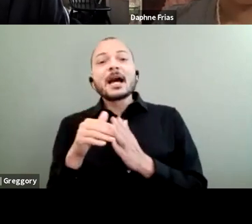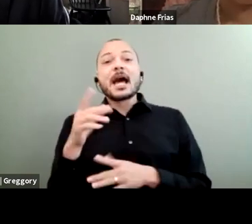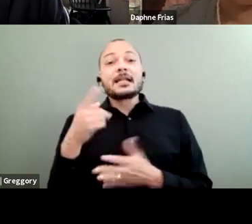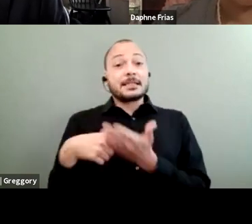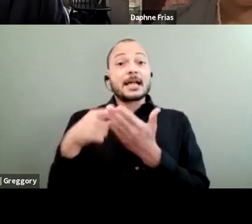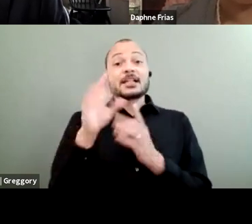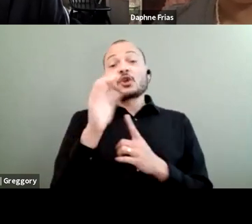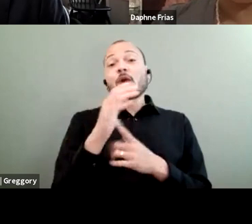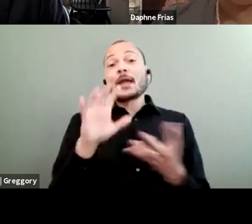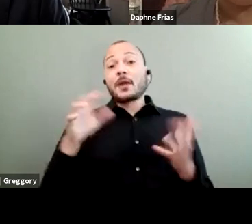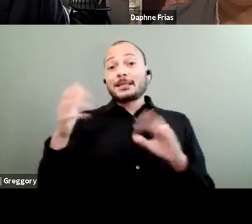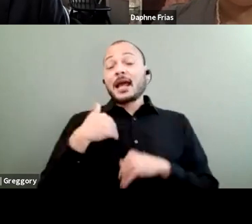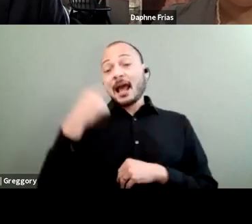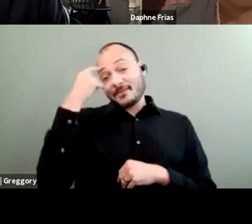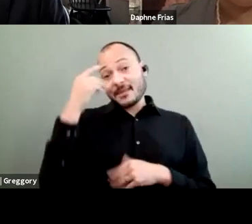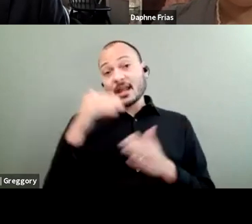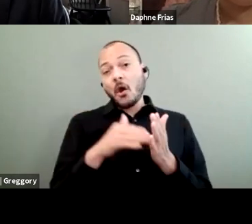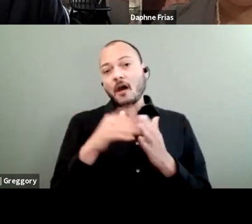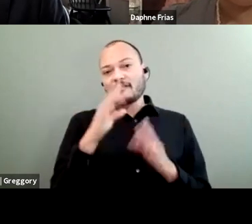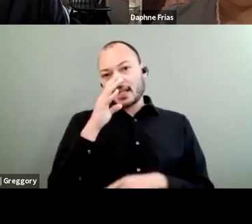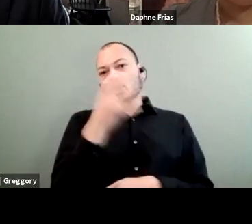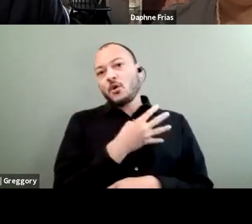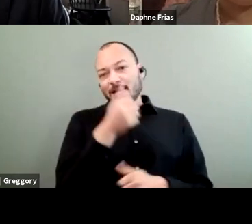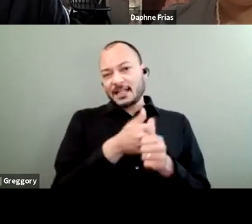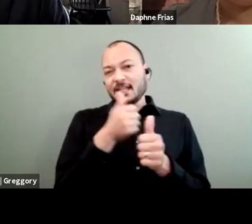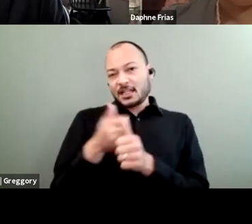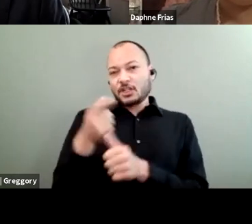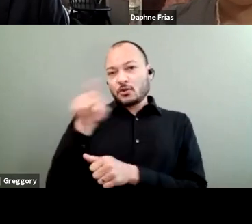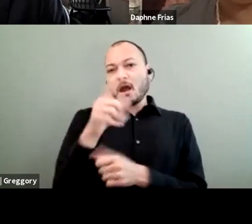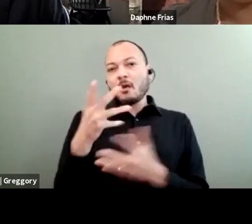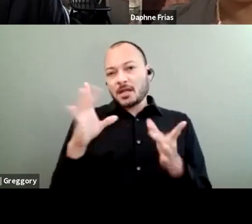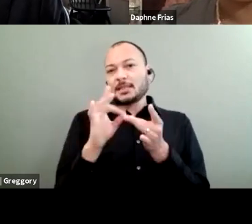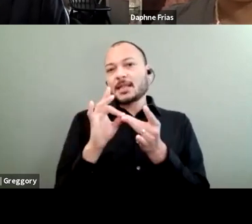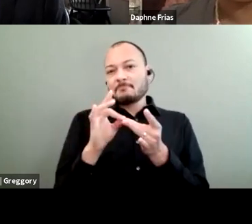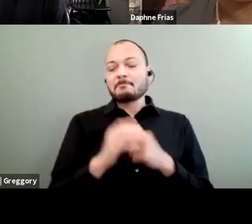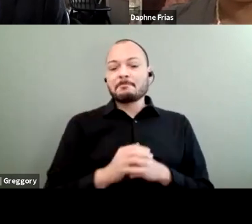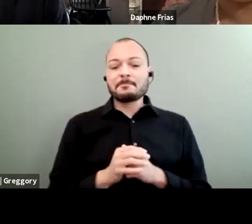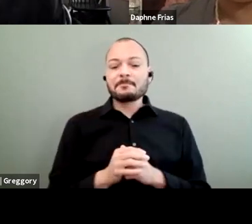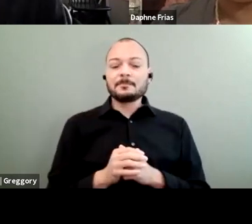is too often ignored, as each of you has said along the way? Yeah, absolutely John.